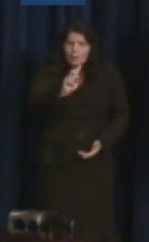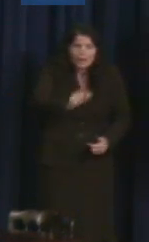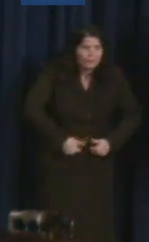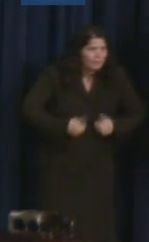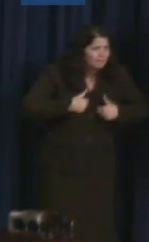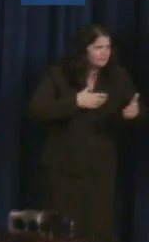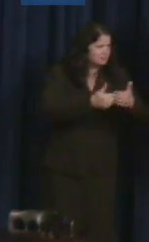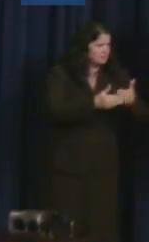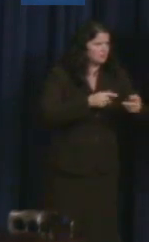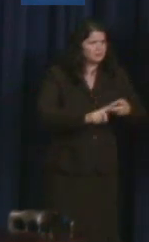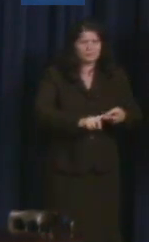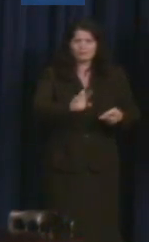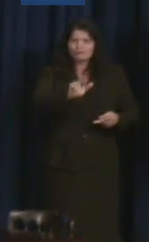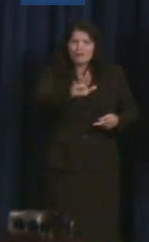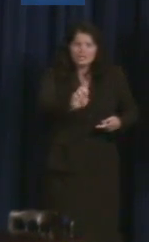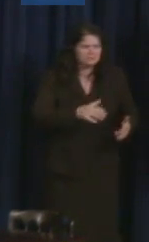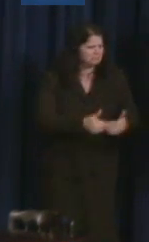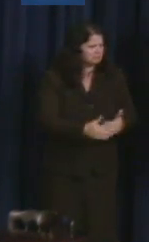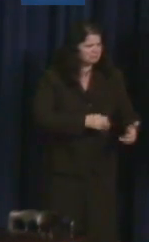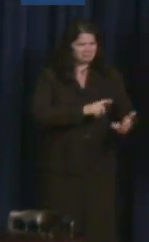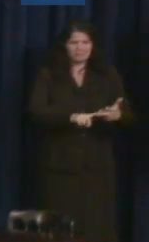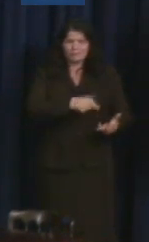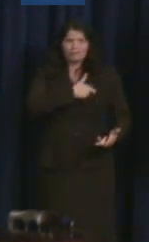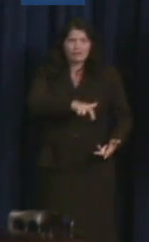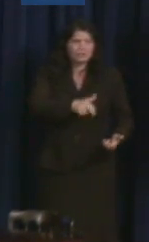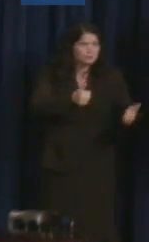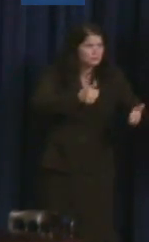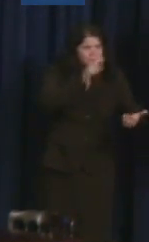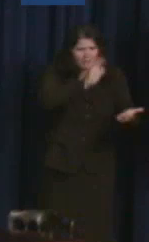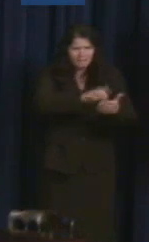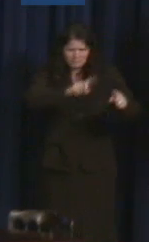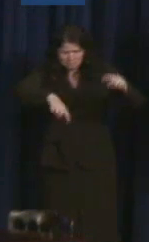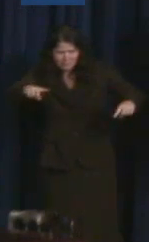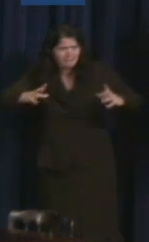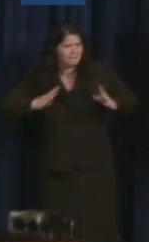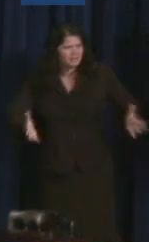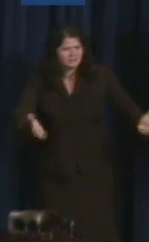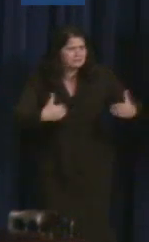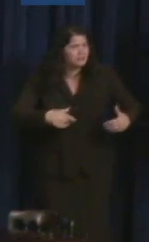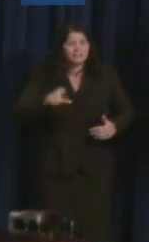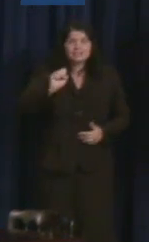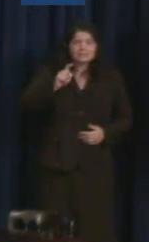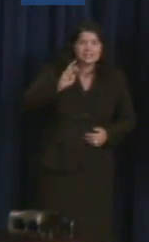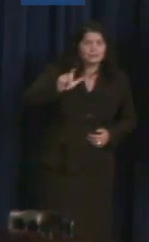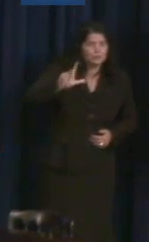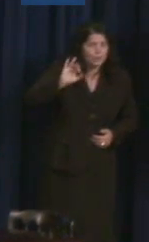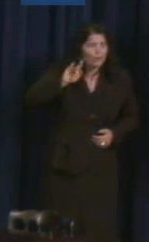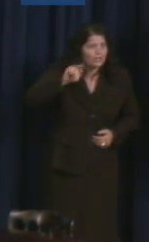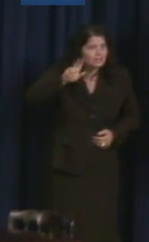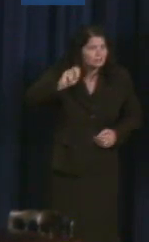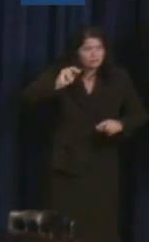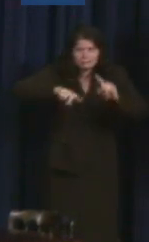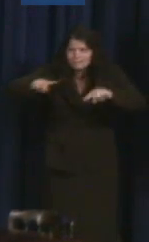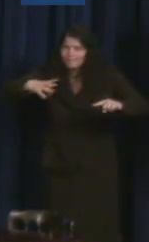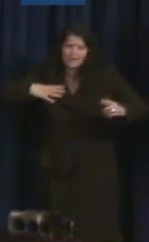regardless of religion, regardless of sexual orientation or gender identity, and regardless of